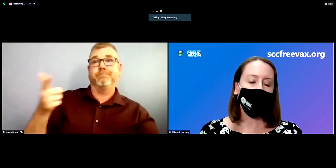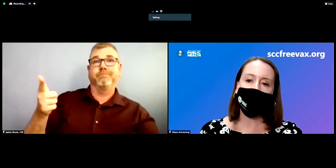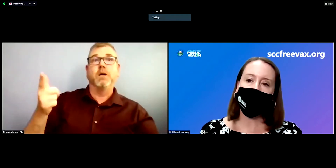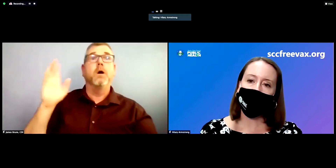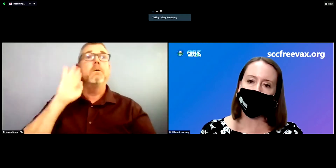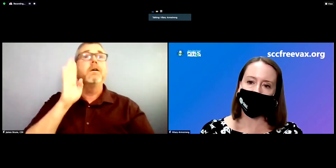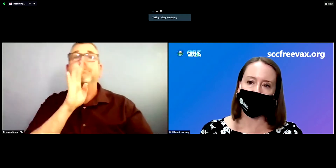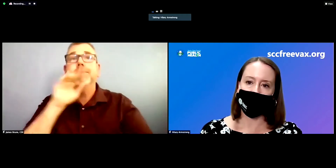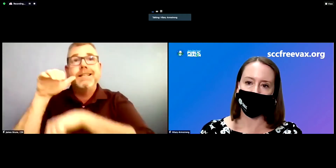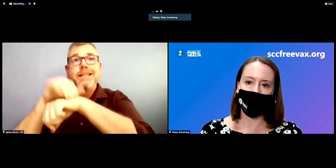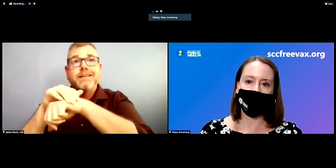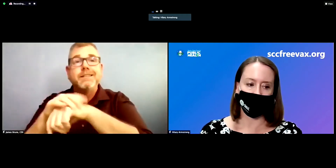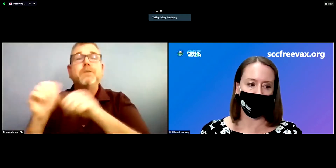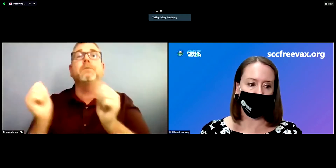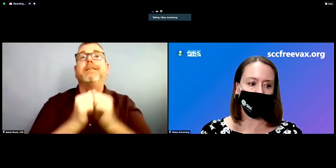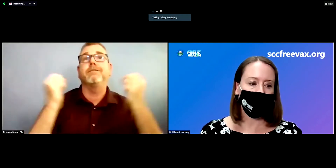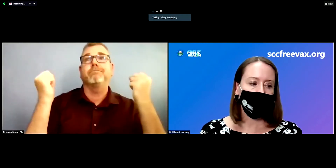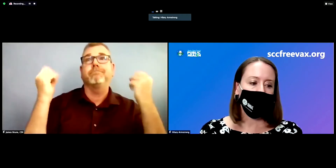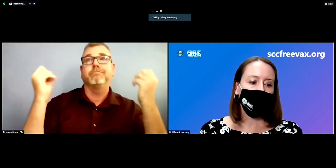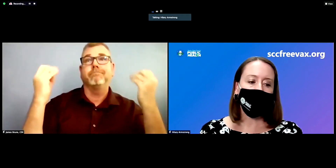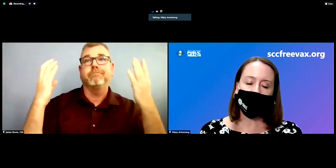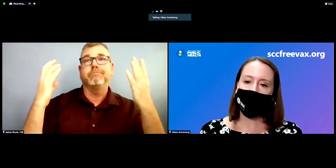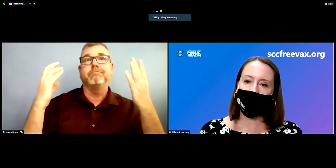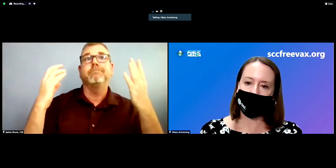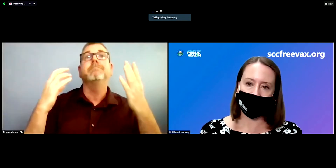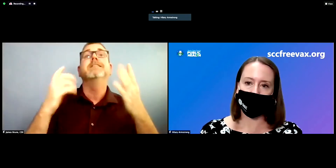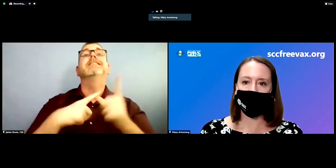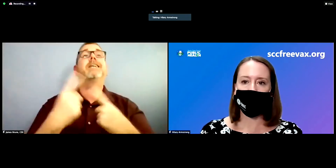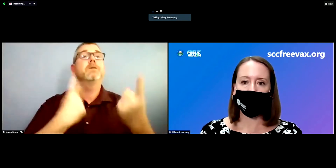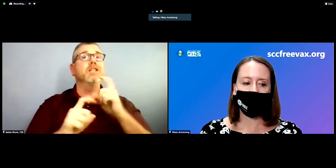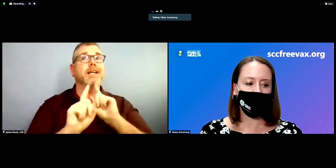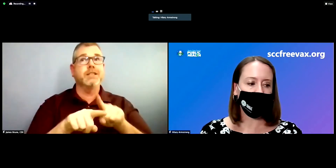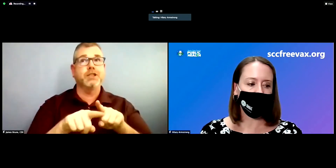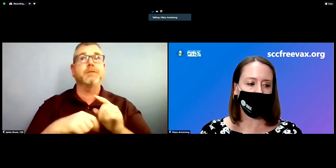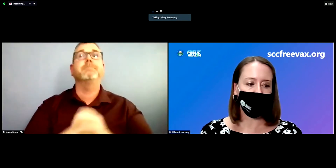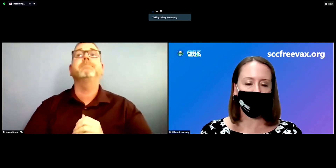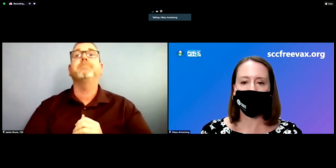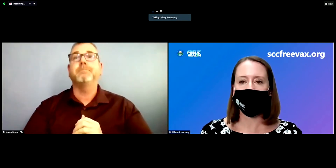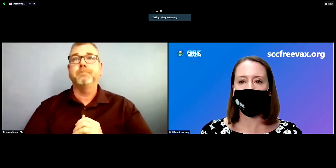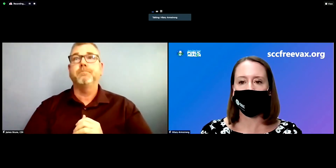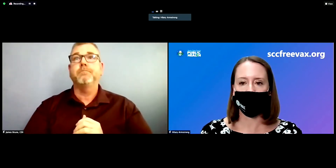During the question and answer session media will have the opportunity to ask questions of our